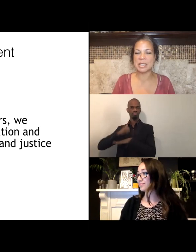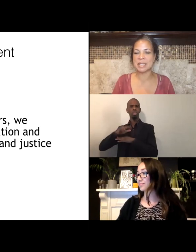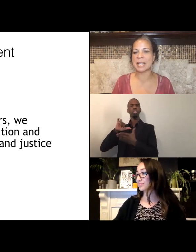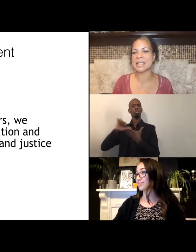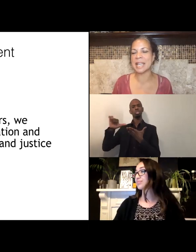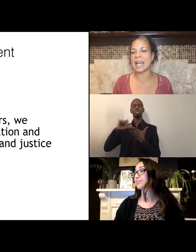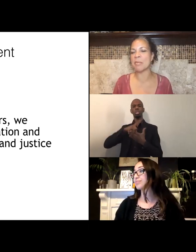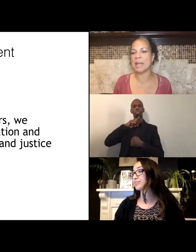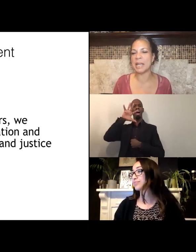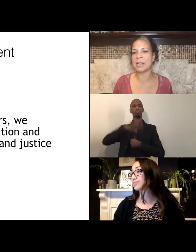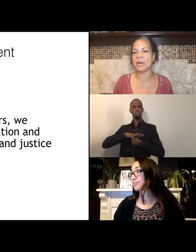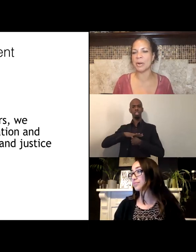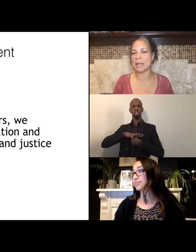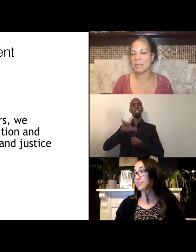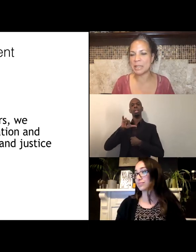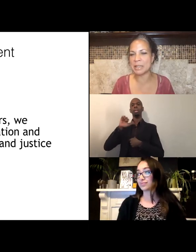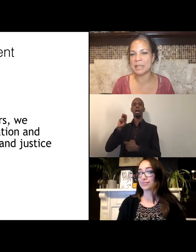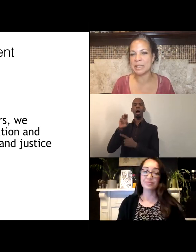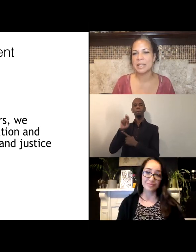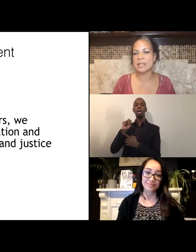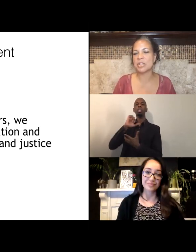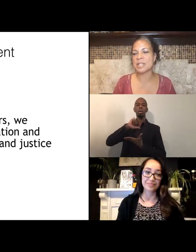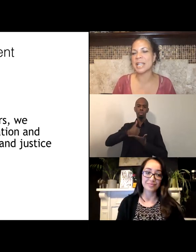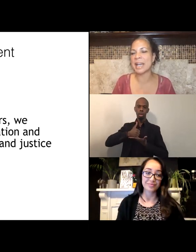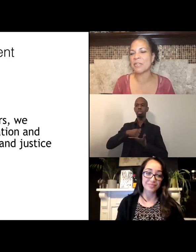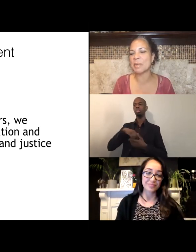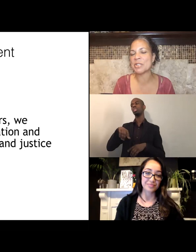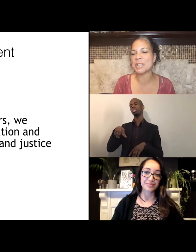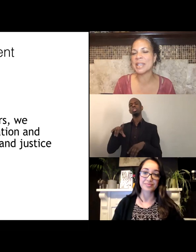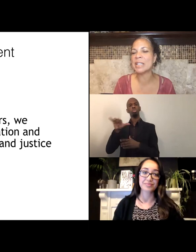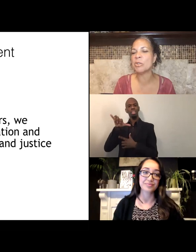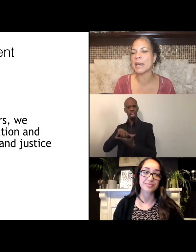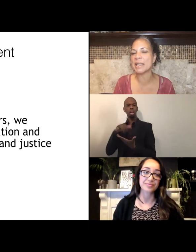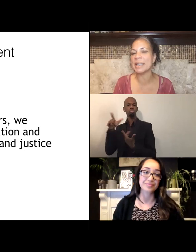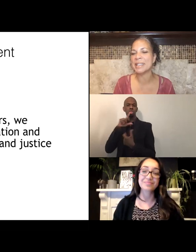It's like saying, "Amen" or, "Amin" it's just an affirmation. Thank you, Becky.